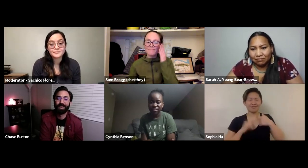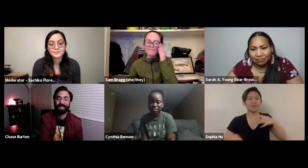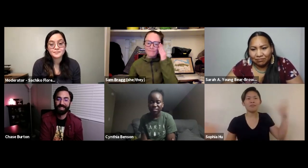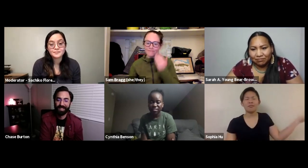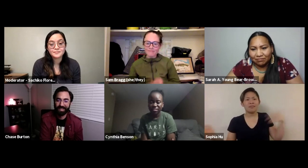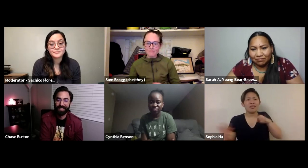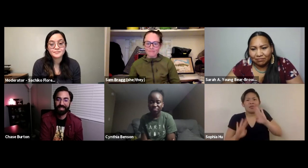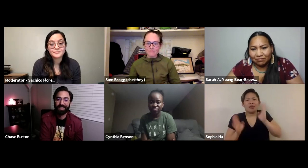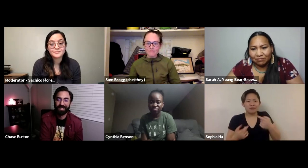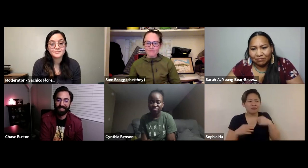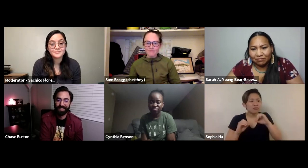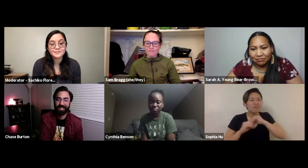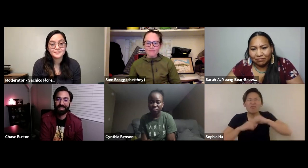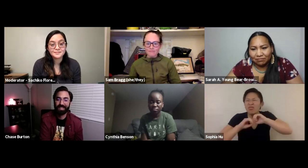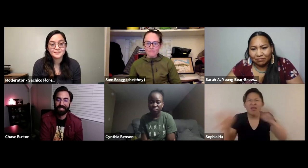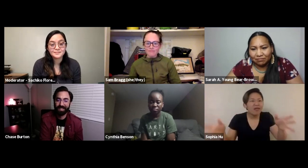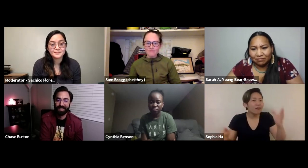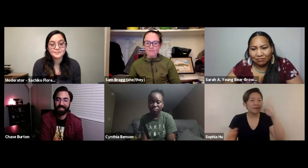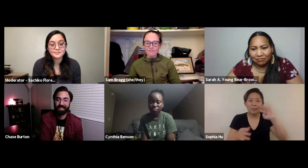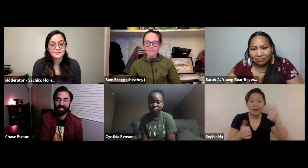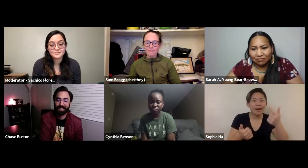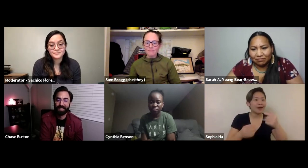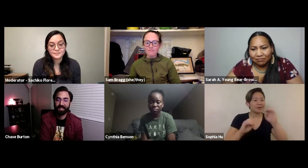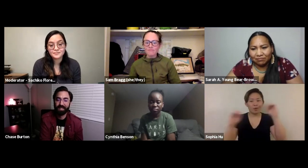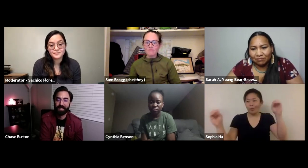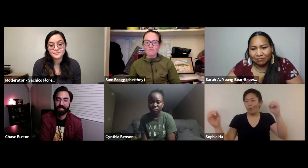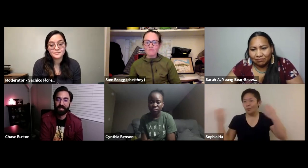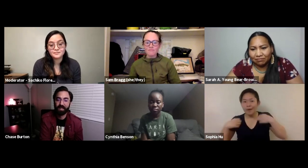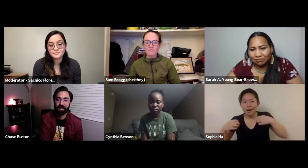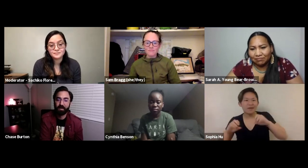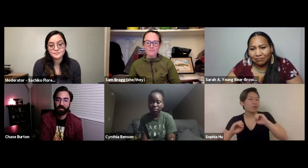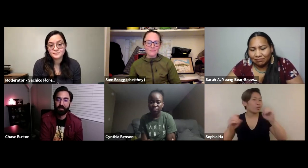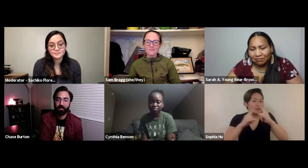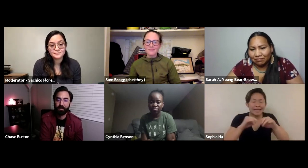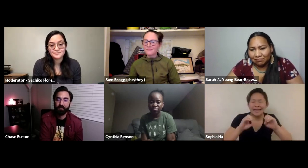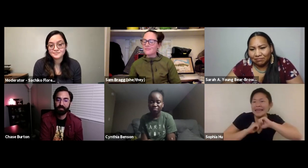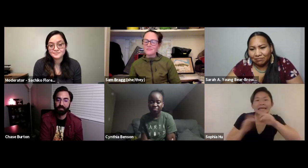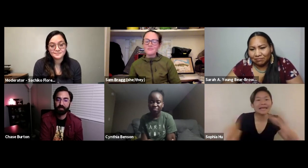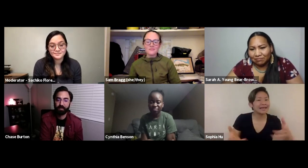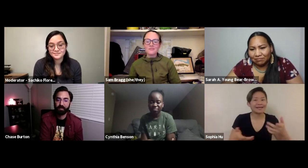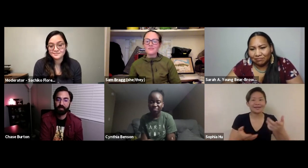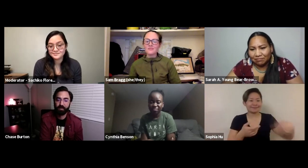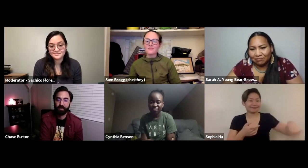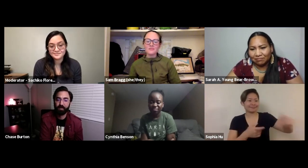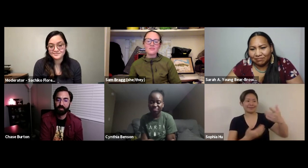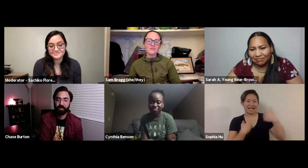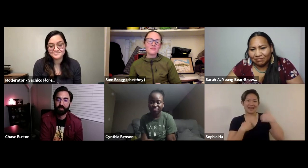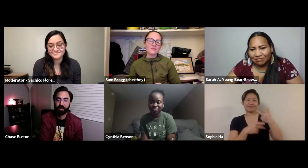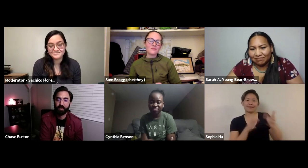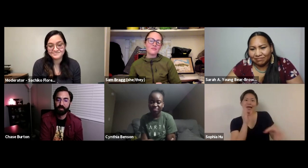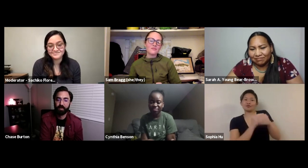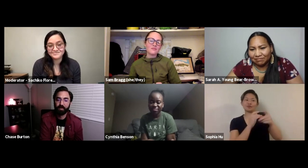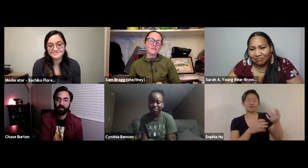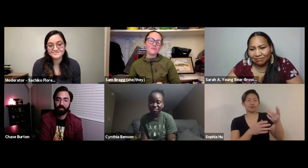involved with everything at the EPA. I never thought for a second, I didn't have any experience